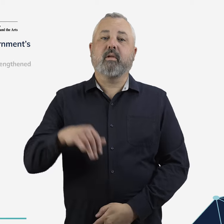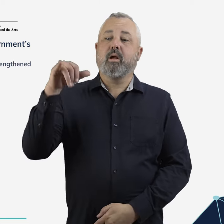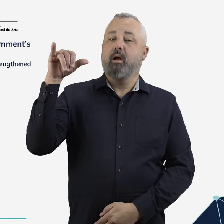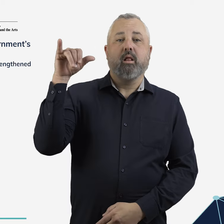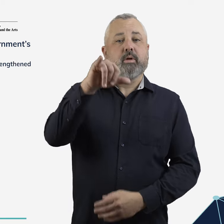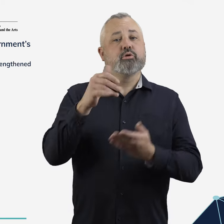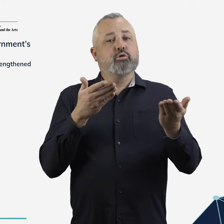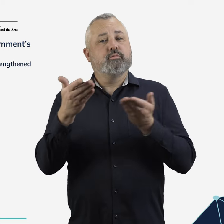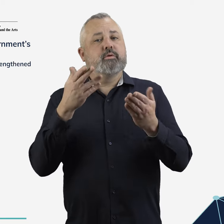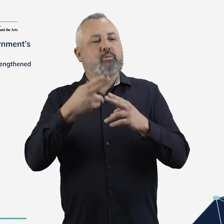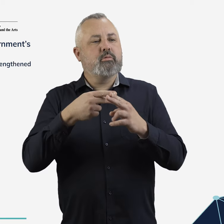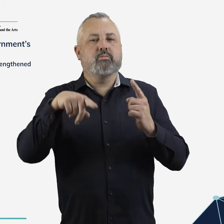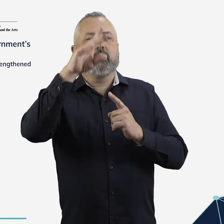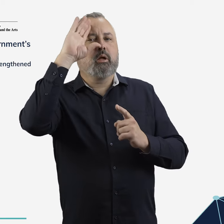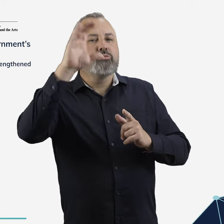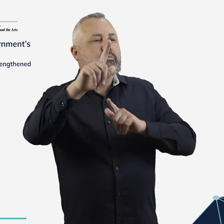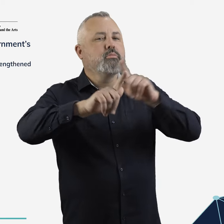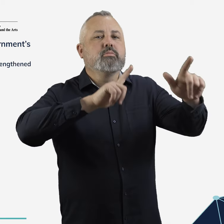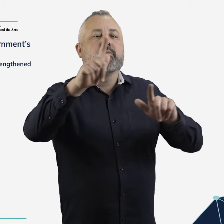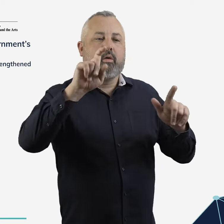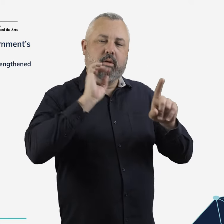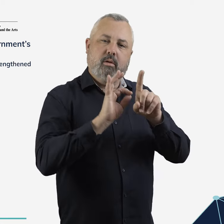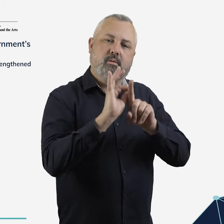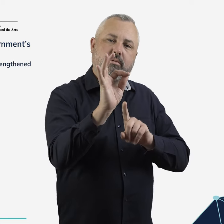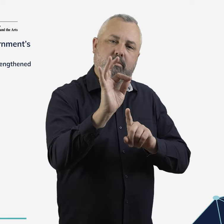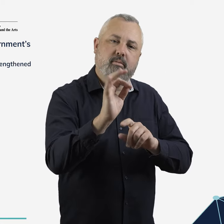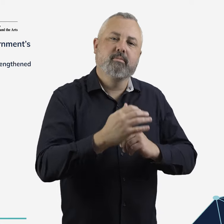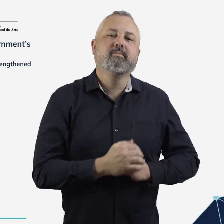Air connectivity will be strengthened in regional Australia